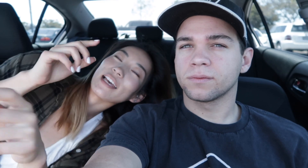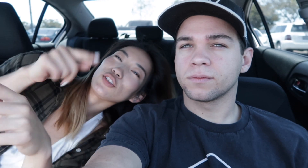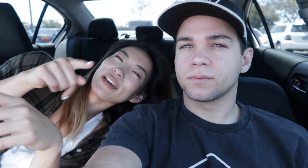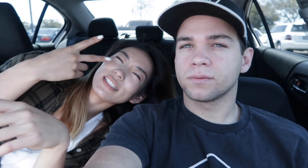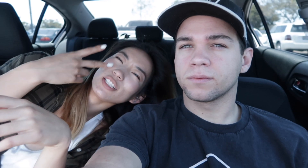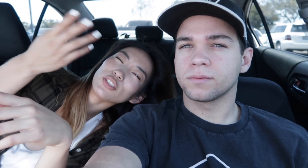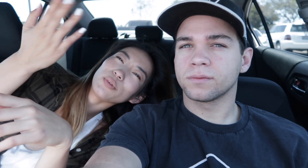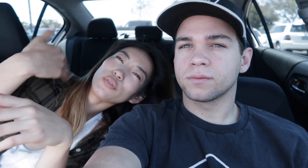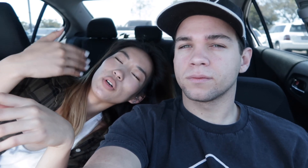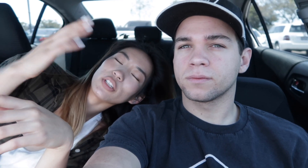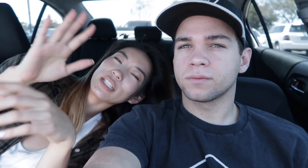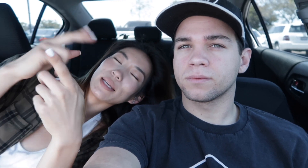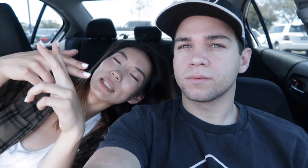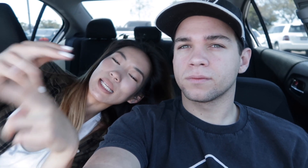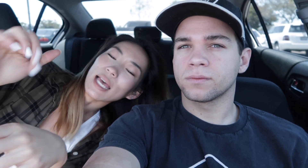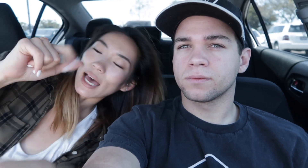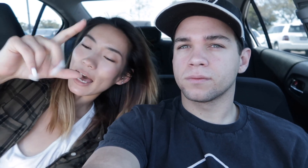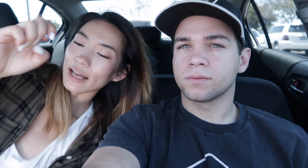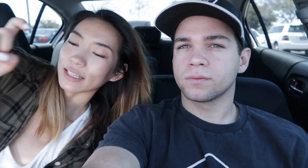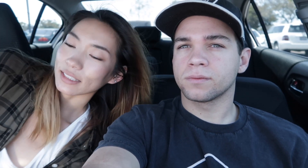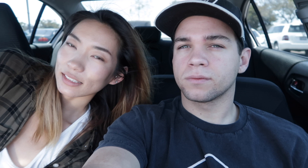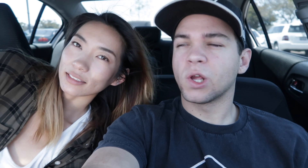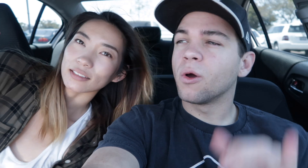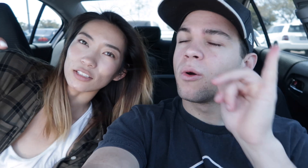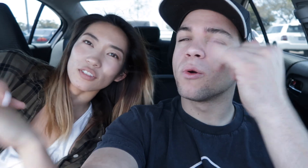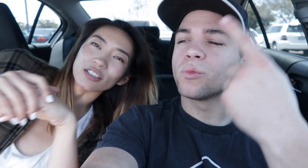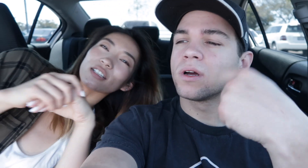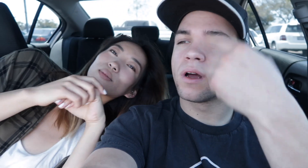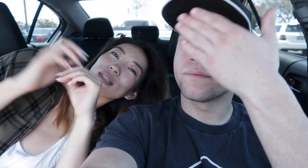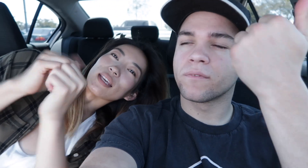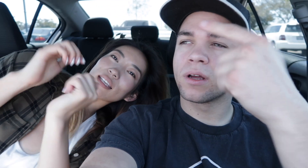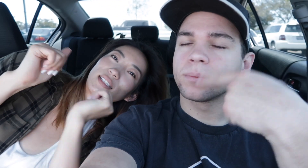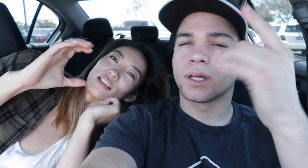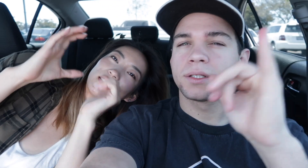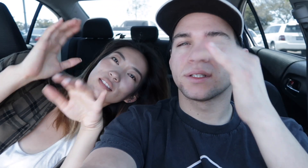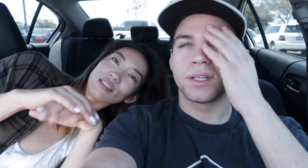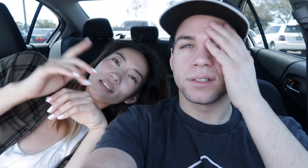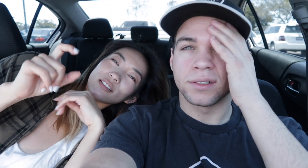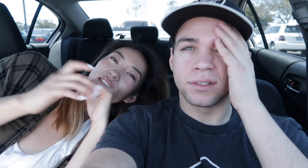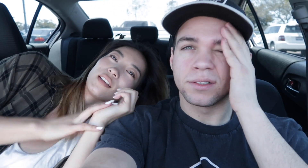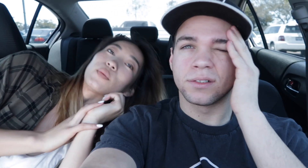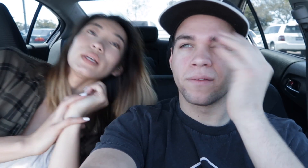You've guys have seen her before. Her name is Alex Can you hear us with the AC on? What?